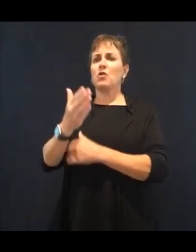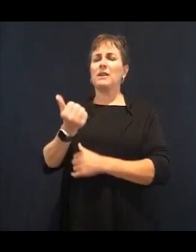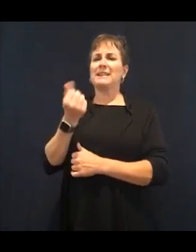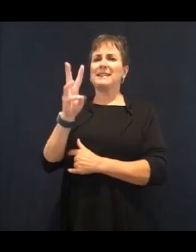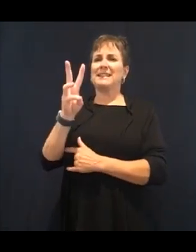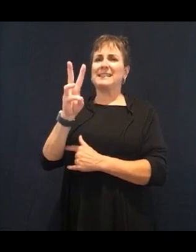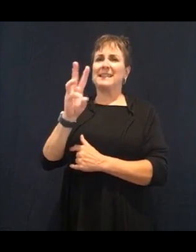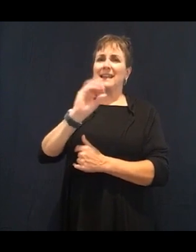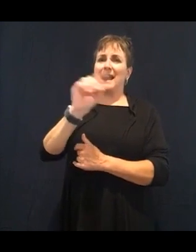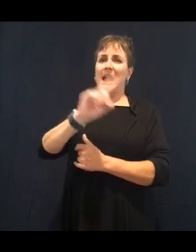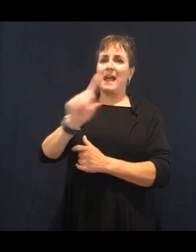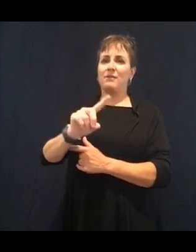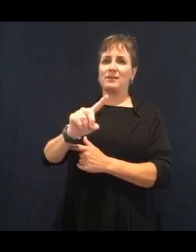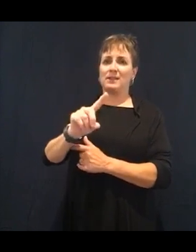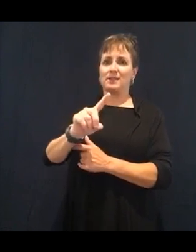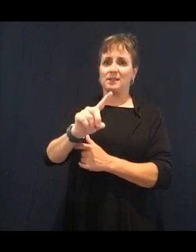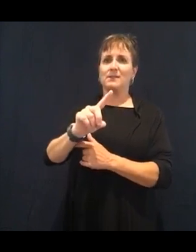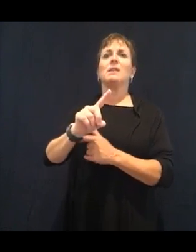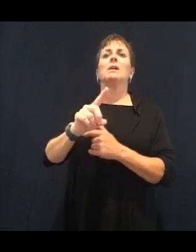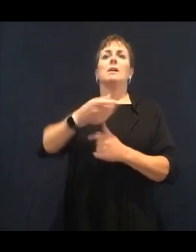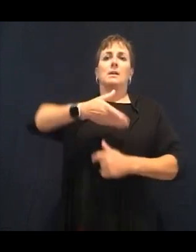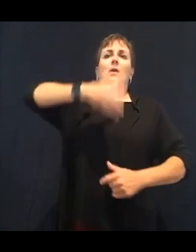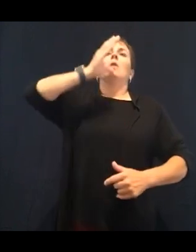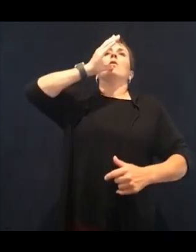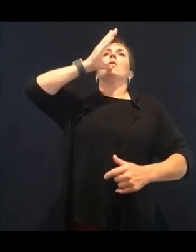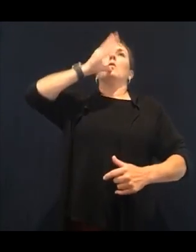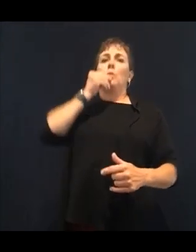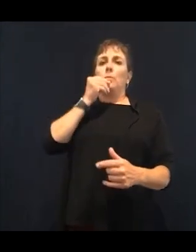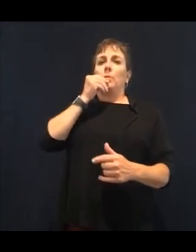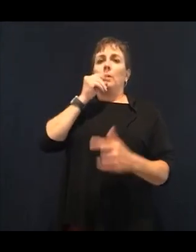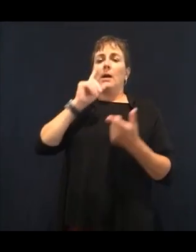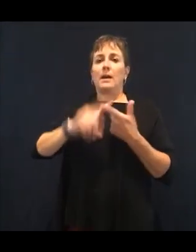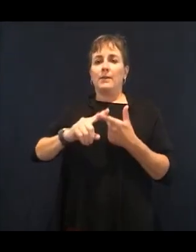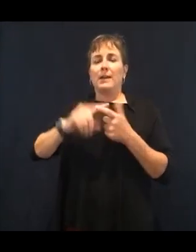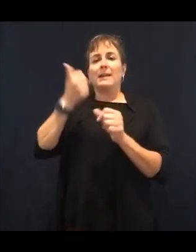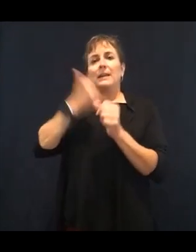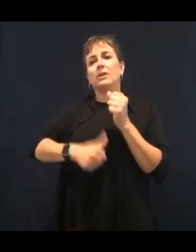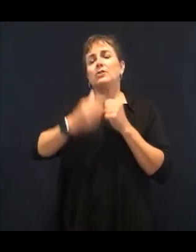tip is to have some way to measure your water out each and every day.